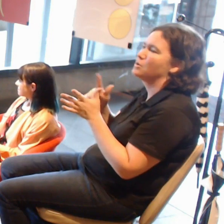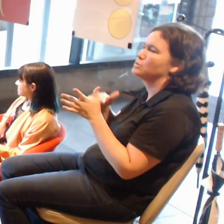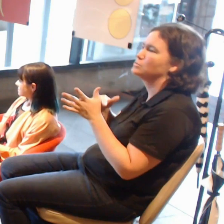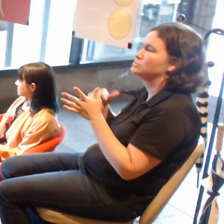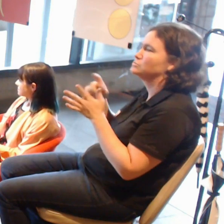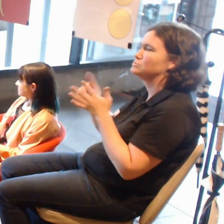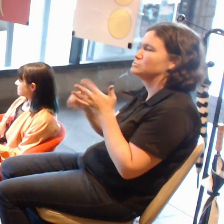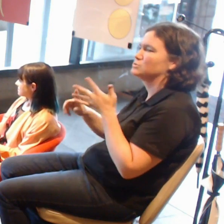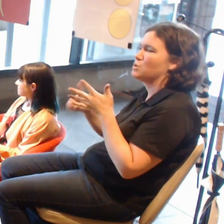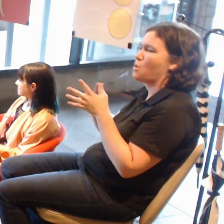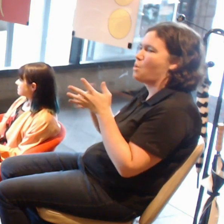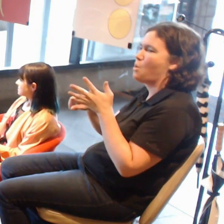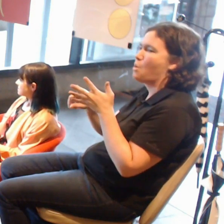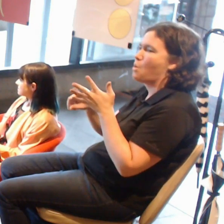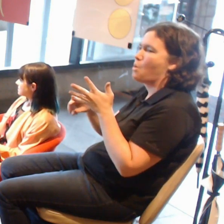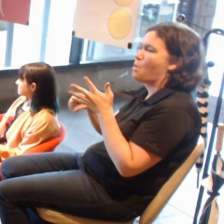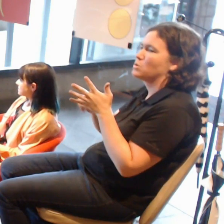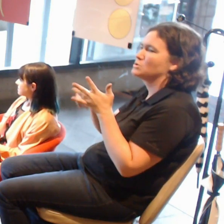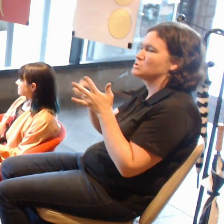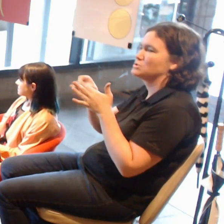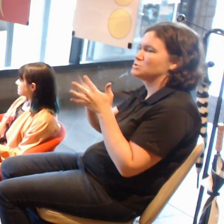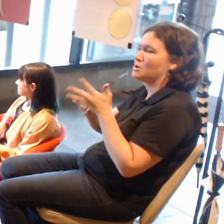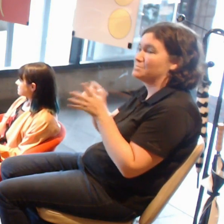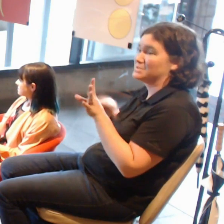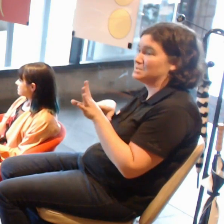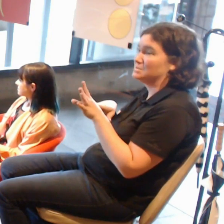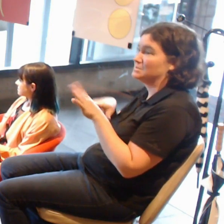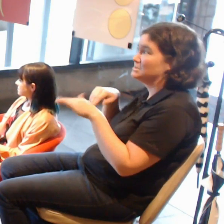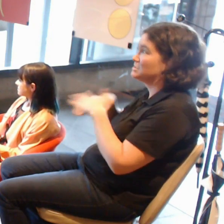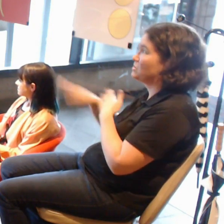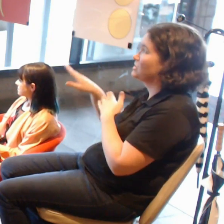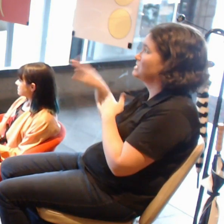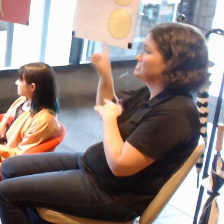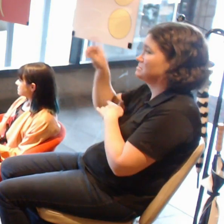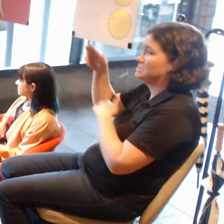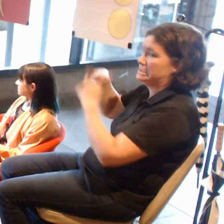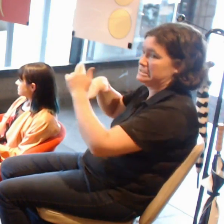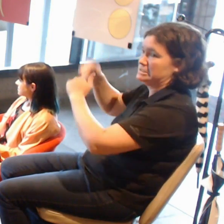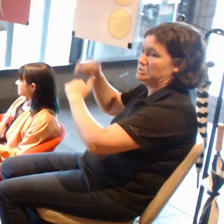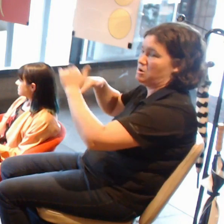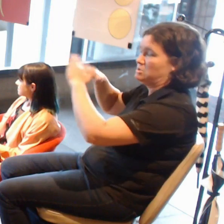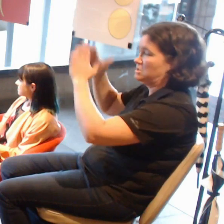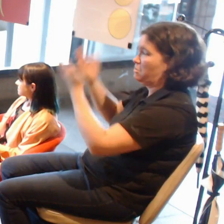In construction, they teach people to see what a failed concrete slab footing would look like